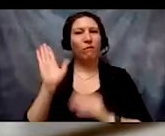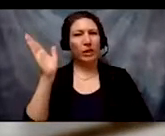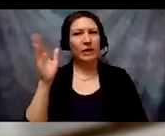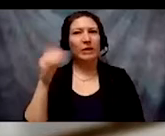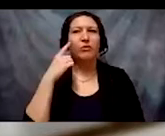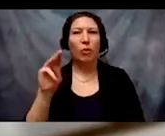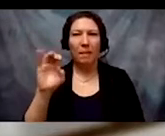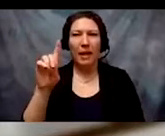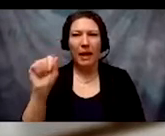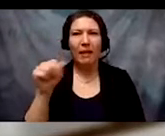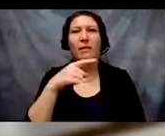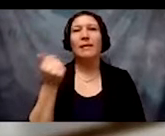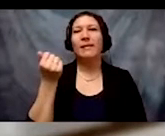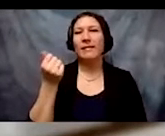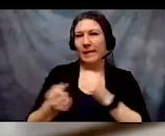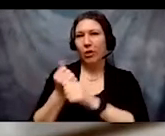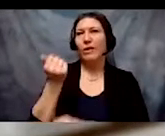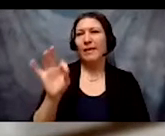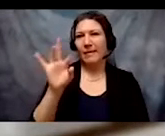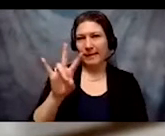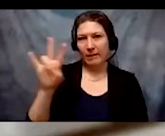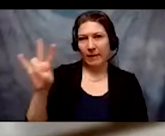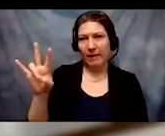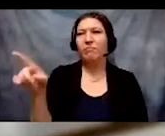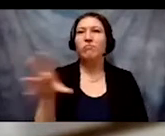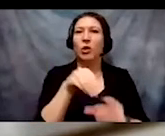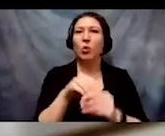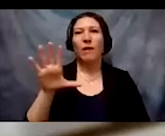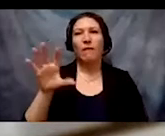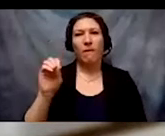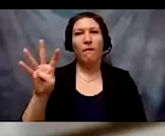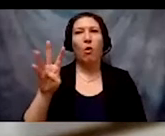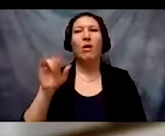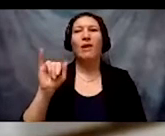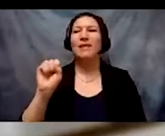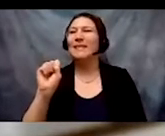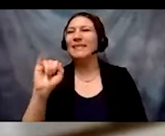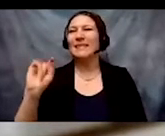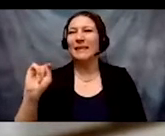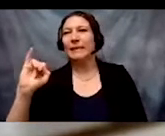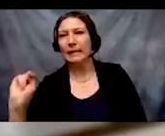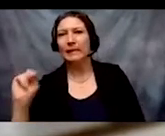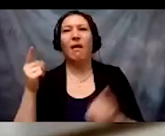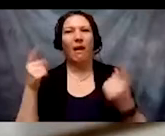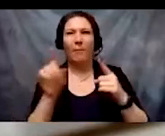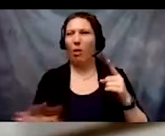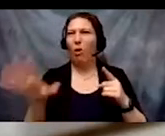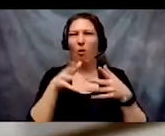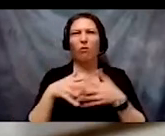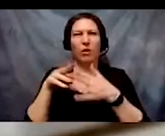they head to D.C. They were part of the 504 sit-ins that happened all over the US in 1977.